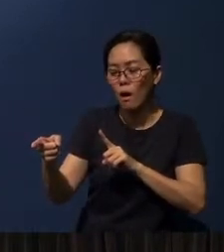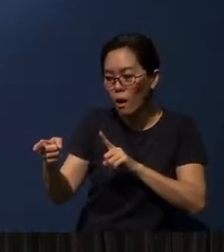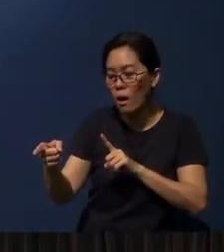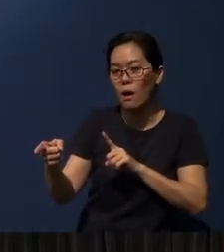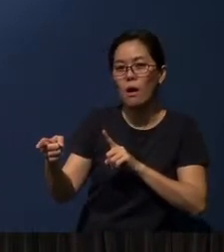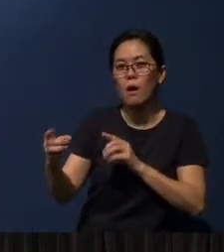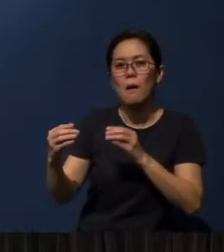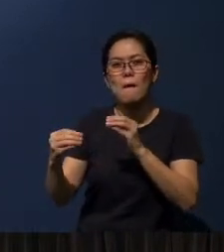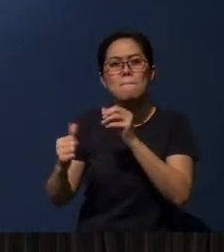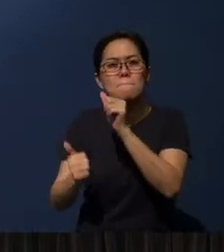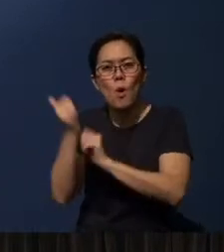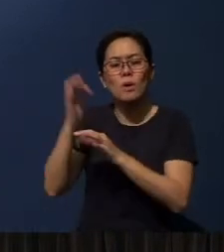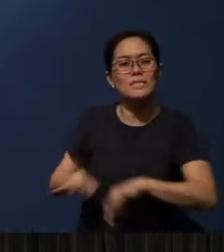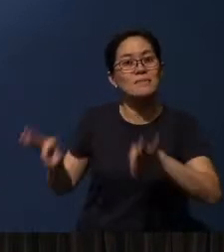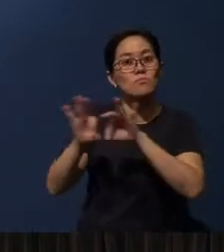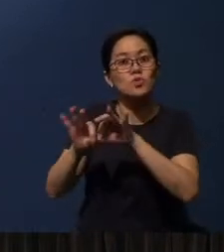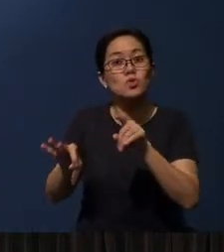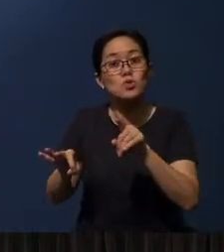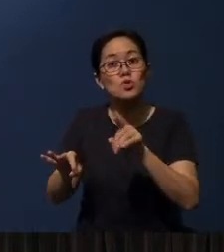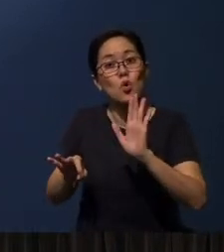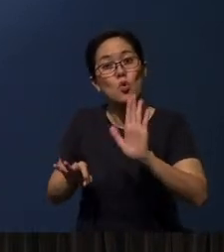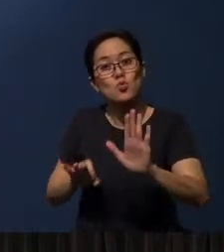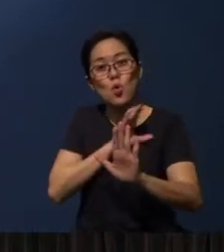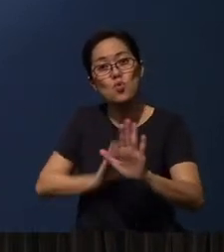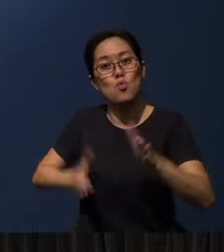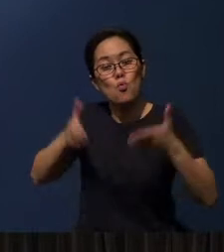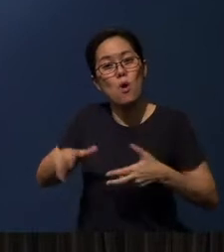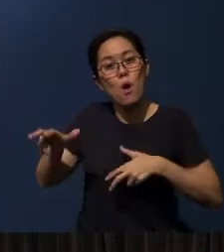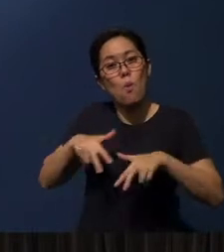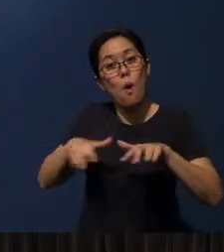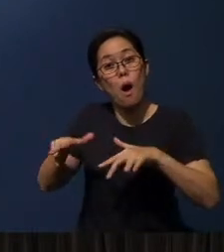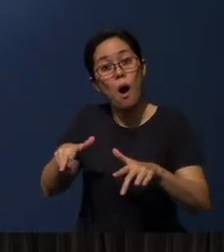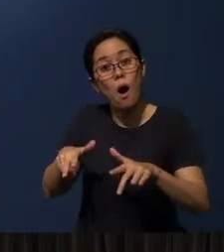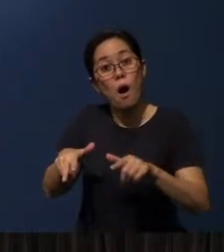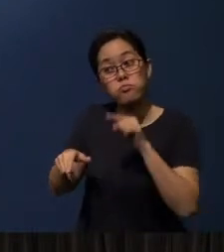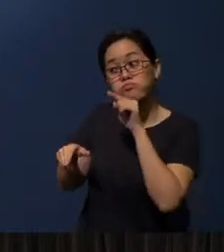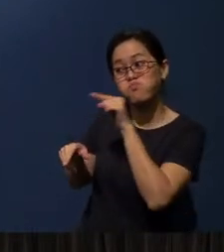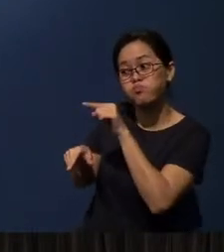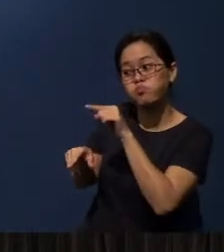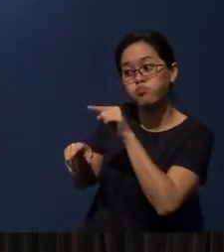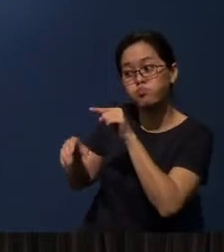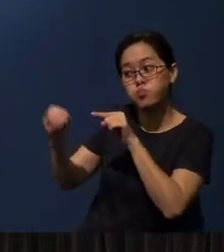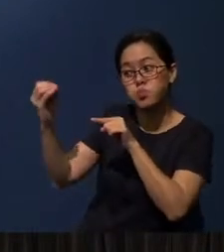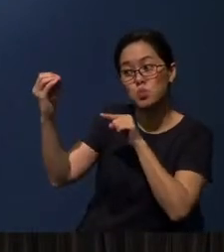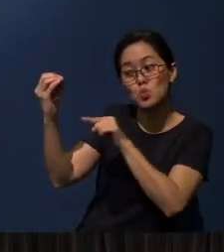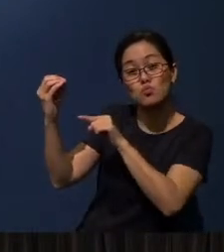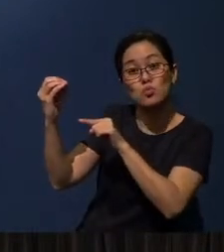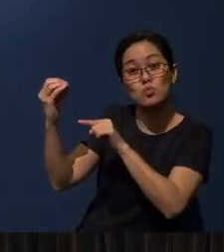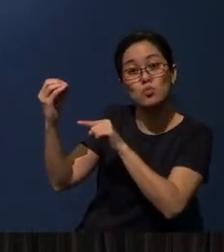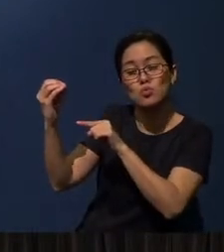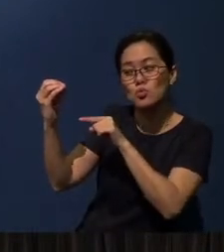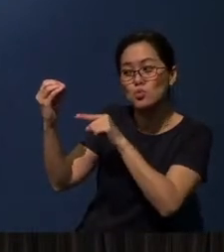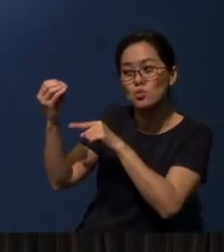But most important, in your Christian walk, that object of faith has been your God,